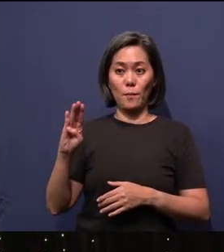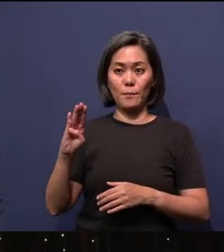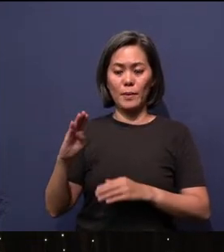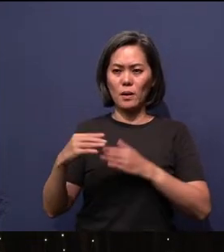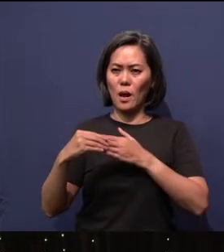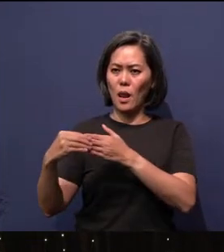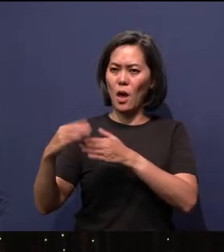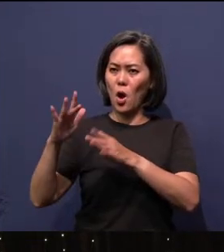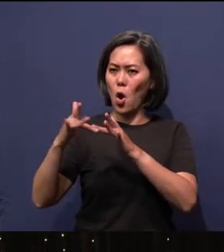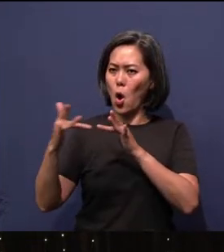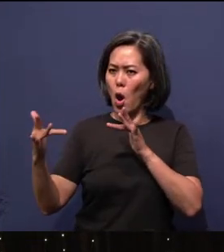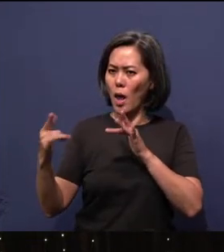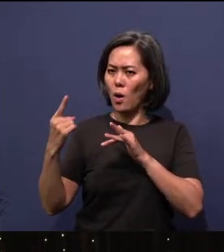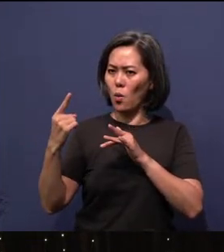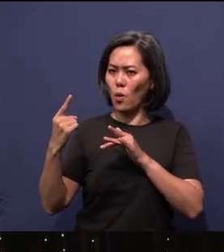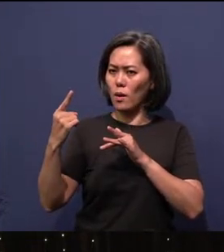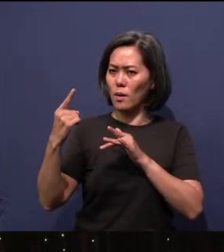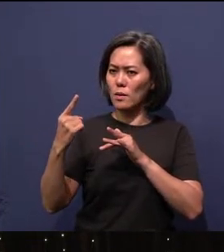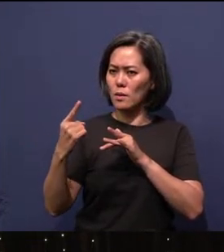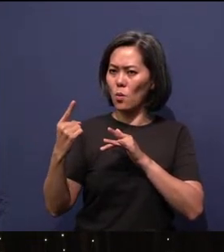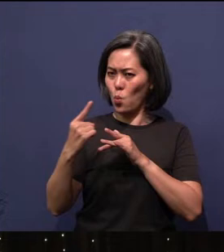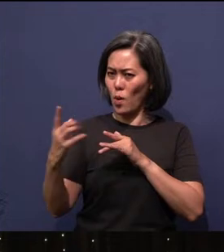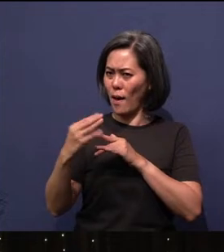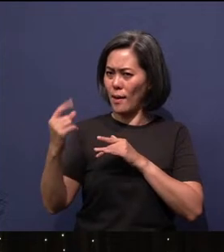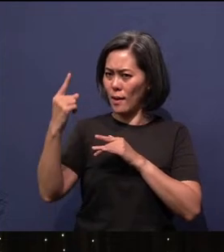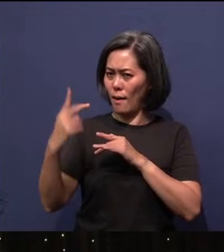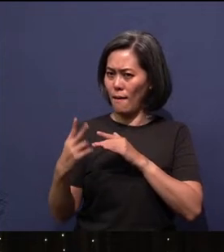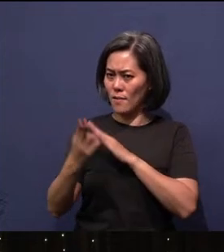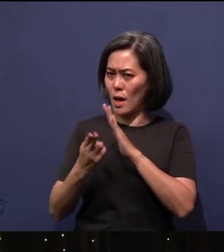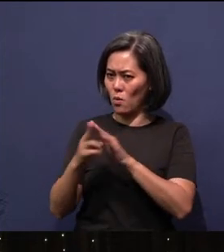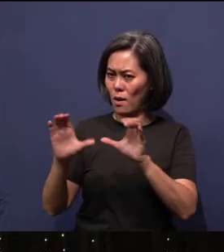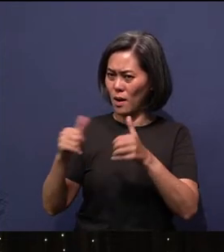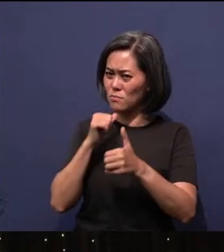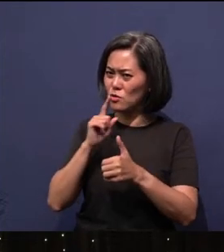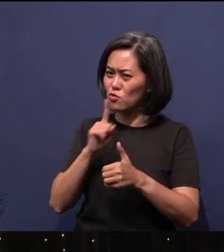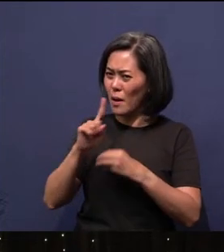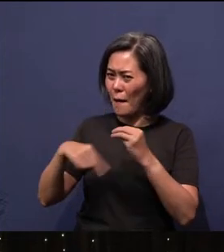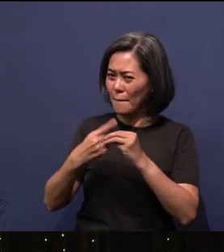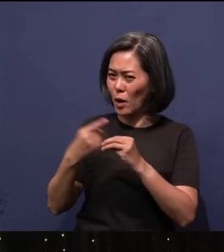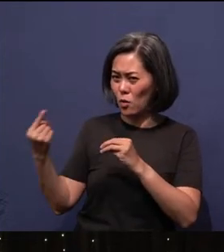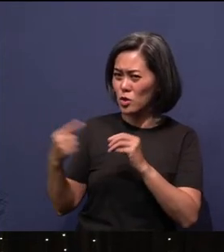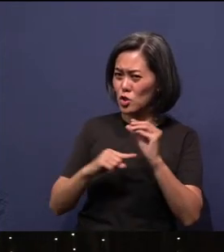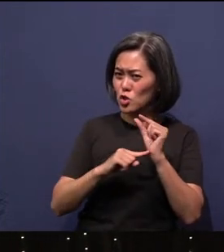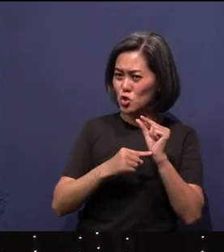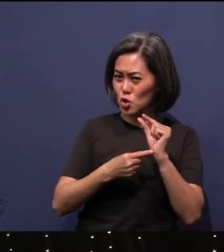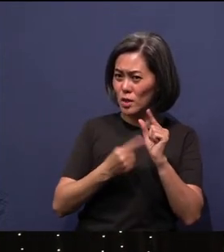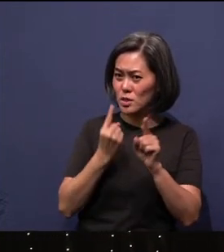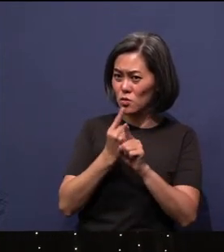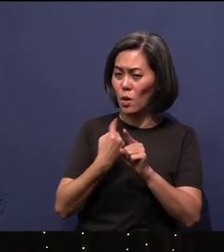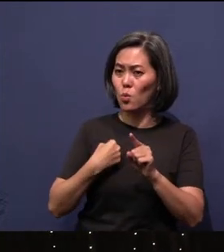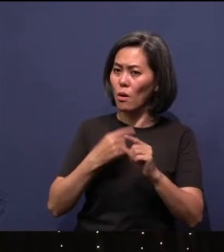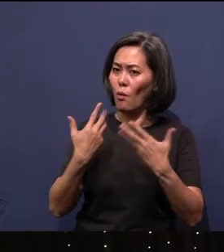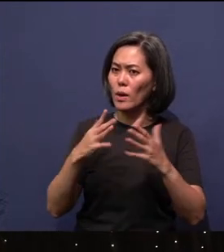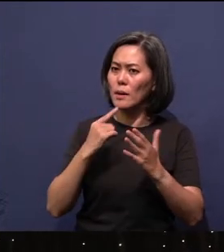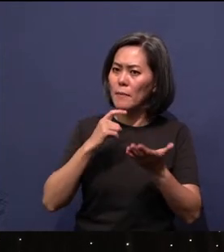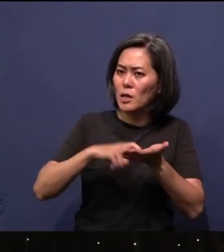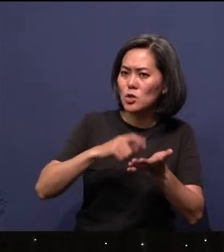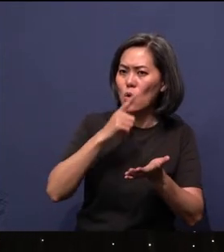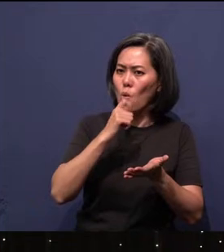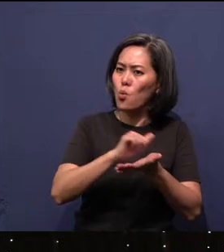think, one and a half hour class - I'm not sure - on Genesis. So we talked about who's the author, what's the time period and what were the